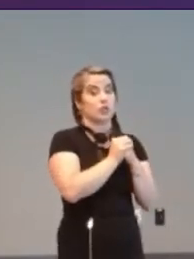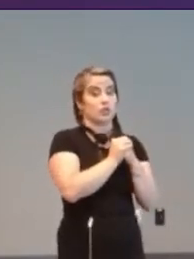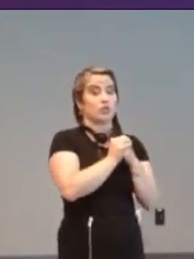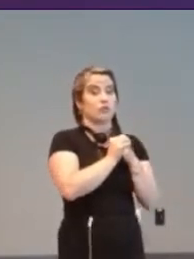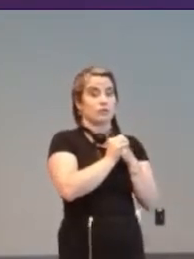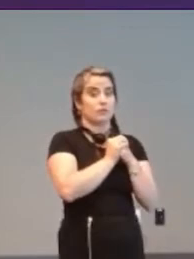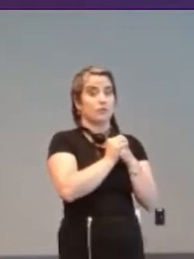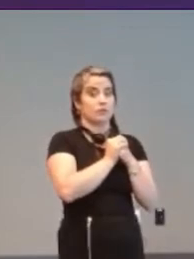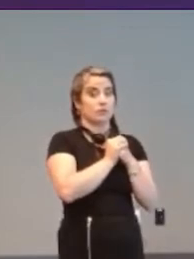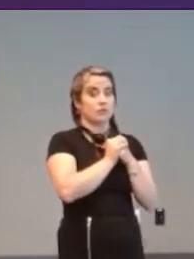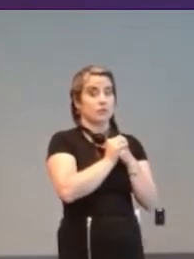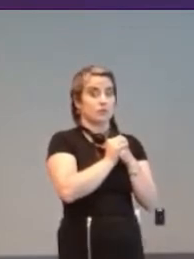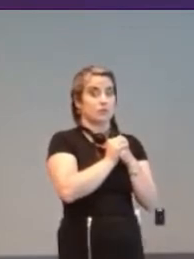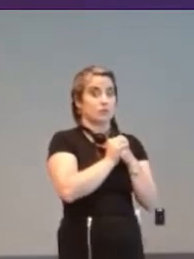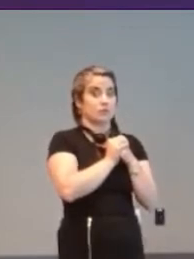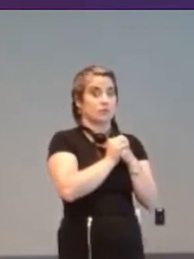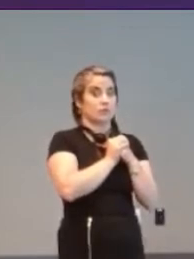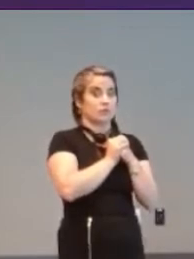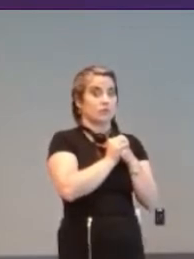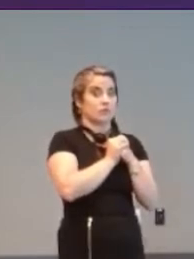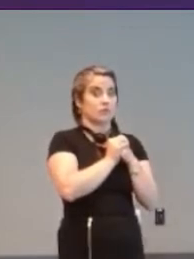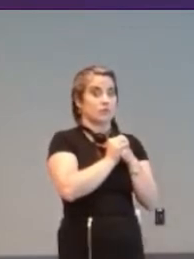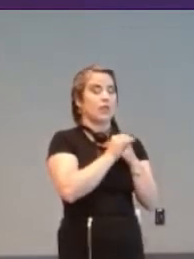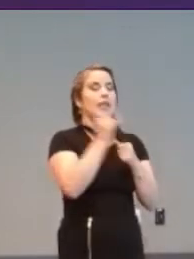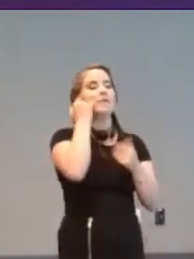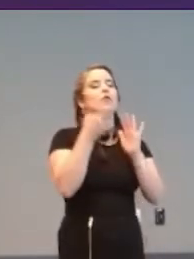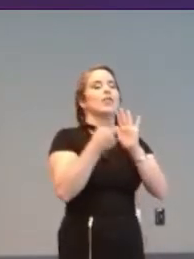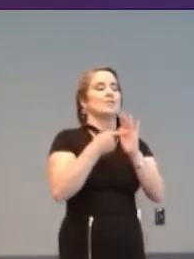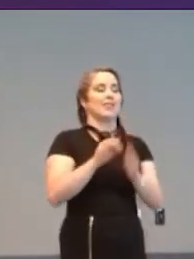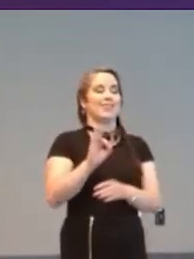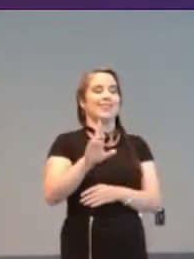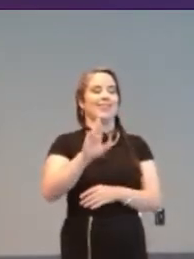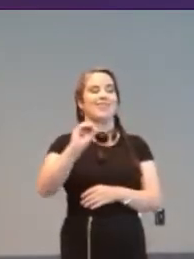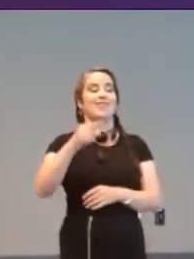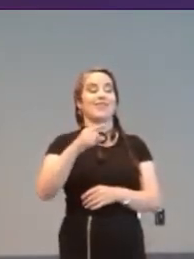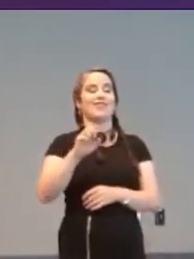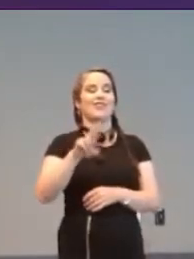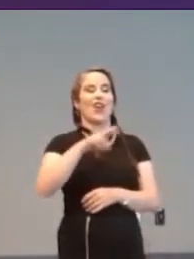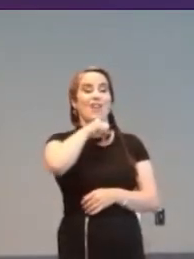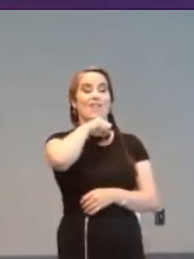there's there's a degree of you know if it's a game like Frogger sorry or my examples are old